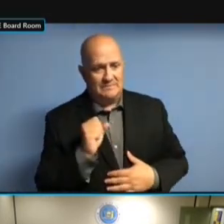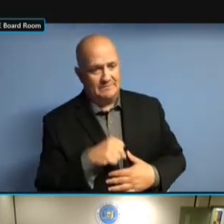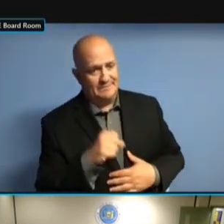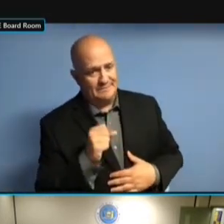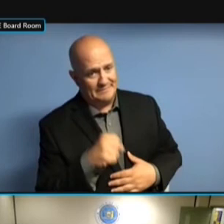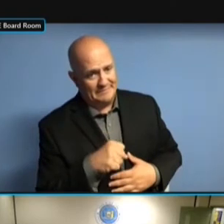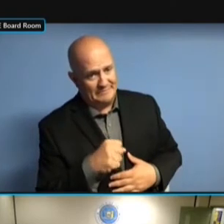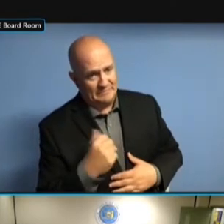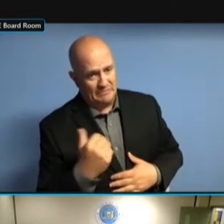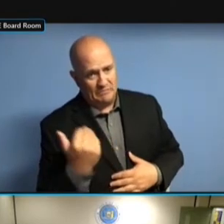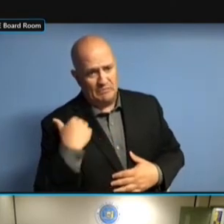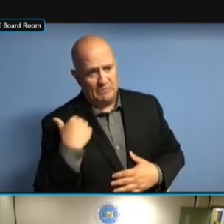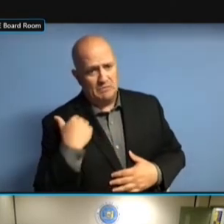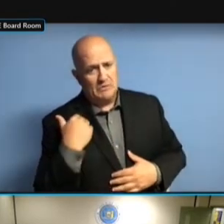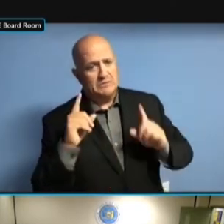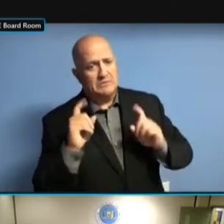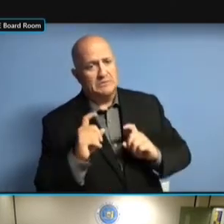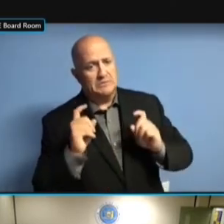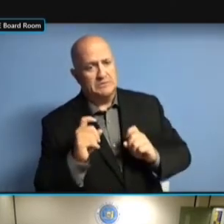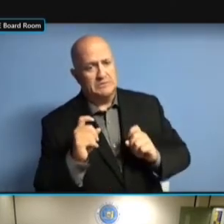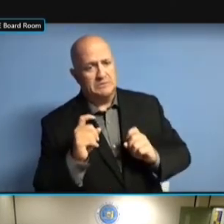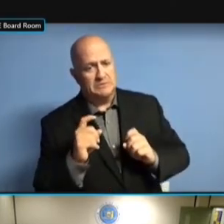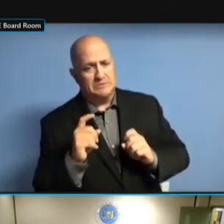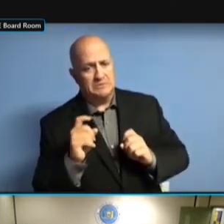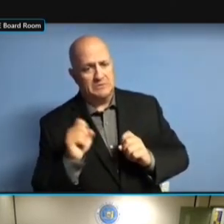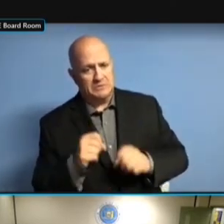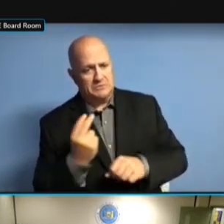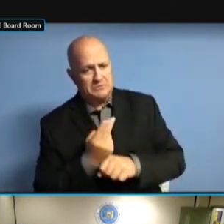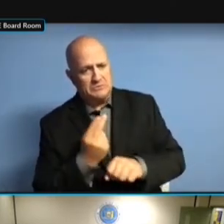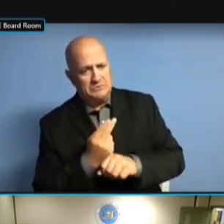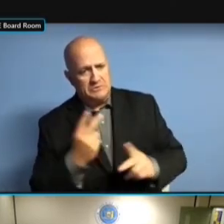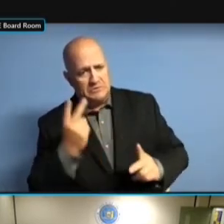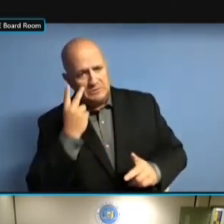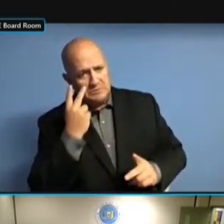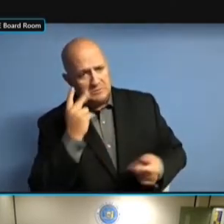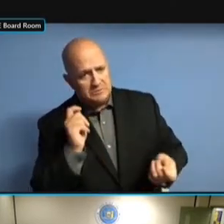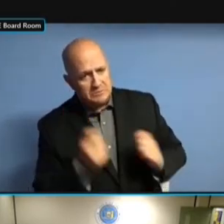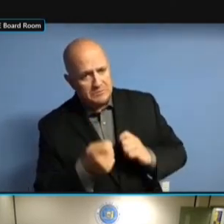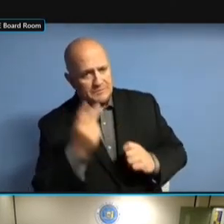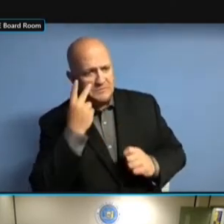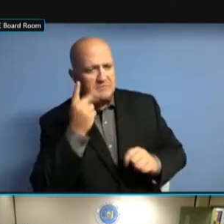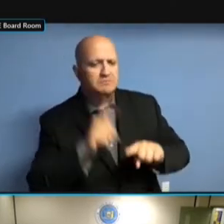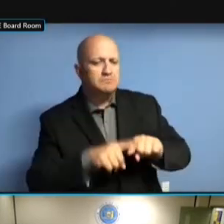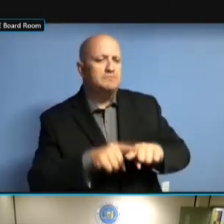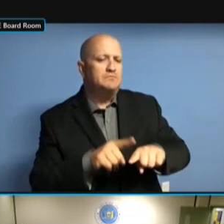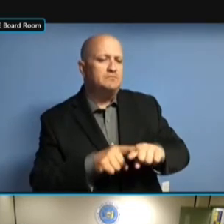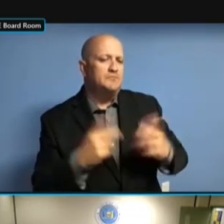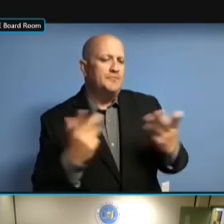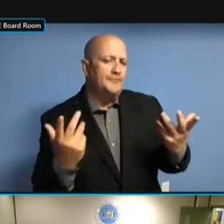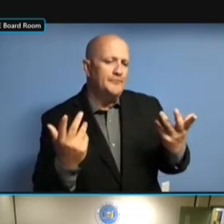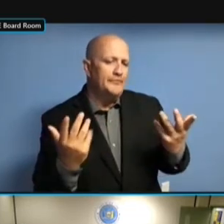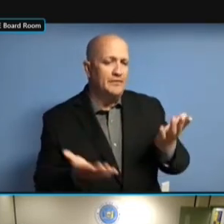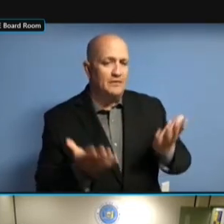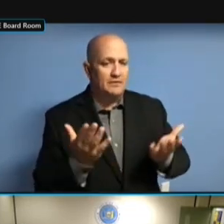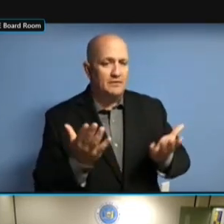IT REALLY DEPENDS ON HOW MUCH THEY'LL BE CHANGING. THEY'LL BE CHANGING. THEY'LL BE CHANGING. BUT THEY'LL BE CHANGING. BUT IT THEY'LL BE CHANGING. BUT IT PROBABLY THEY'LL BE CHANGING. BUT IT PROBABLY WILL THEY'LL BE CHANGING. BUT IT PROBABLY WILL BE THEY'LL BE CHANGING. BUT IT PROBABLY WILL BE SOMEWHAT BUT IT PROBABLY WILL BE SOMEWHAT BUT IT PROBABLY WILL BE SOMEWHAT SIGNIFICANT BUT IT PROBABLY WILL BE SOMEWHAT SIGNIFICANT SINCE BUT IT PROBABLY WILL BE SOMEWHAT SIGNIFICANT SINCE THEY'RE BUT IT PROBABLY WILL BE SOMEWHAT SIGNIFICANT SINCE THEY'RE MOVING SIGNIFICANT SINCE THEY'RE MOVING SIGNIFICANT SINCE THEY'RE MOVING TO SIGNIFICANT SINCE THEY'RE MOVING TO A SIGNIFICANT SINCE THEY'RE MOVING TO A NEW SIGNIFICANT SINCE THEY'RE MOVING TO A NEW OPERATING. TO A NEW OPERATING. TO A NEW OPERATING. >> TO A NEW OPERATING. >> OKAY. OKAY. OKAY. I